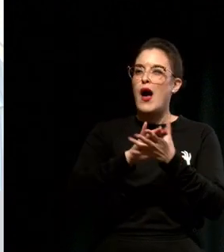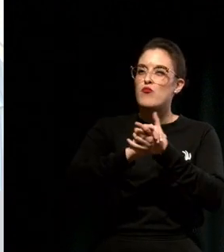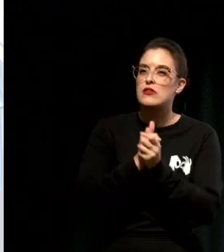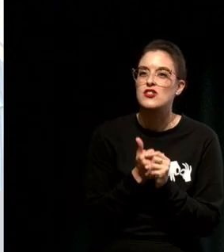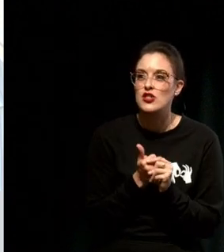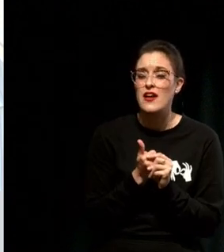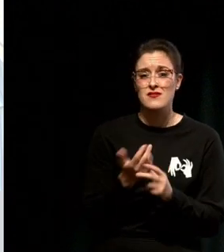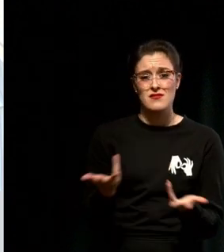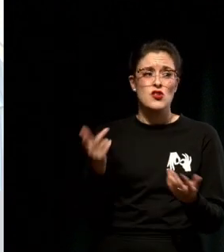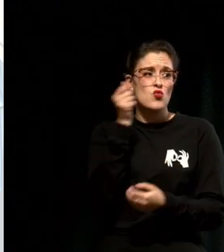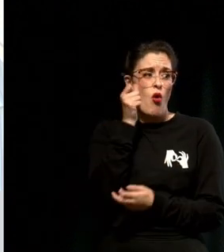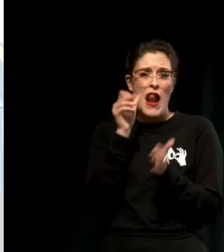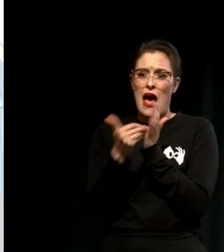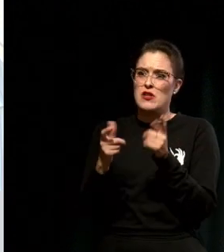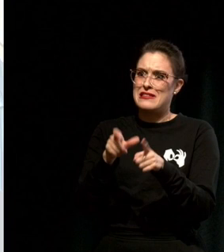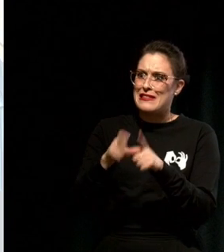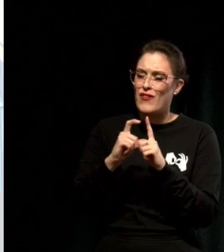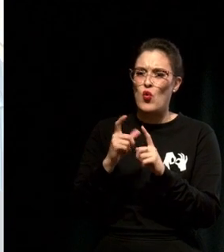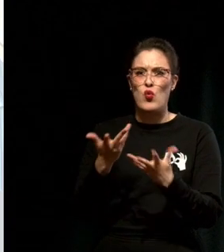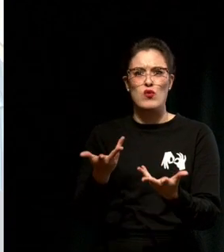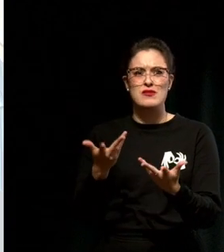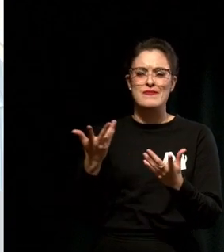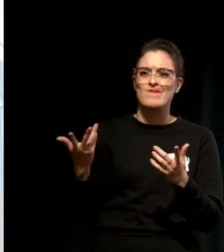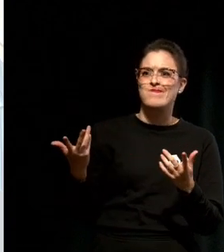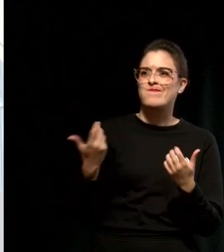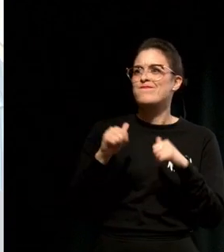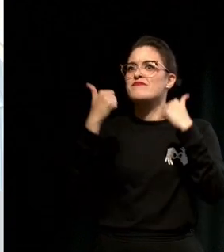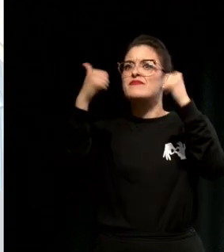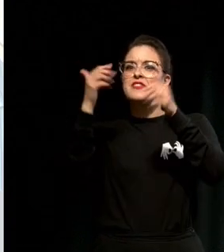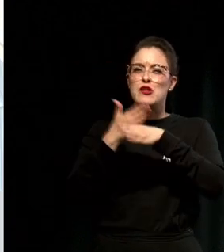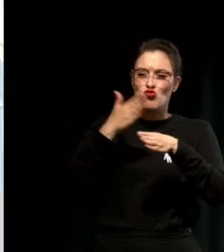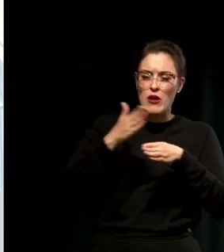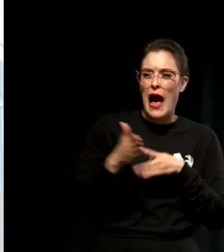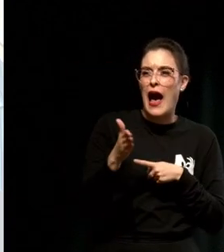to finding a career, and that everyone needs that little bit of something that appreciates